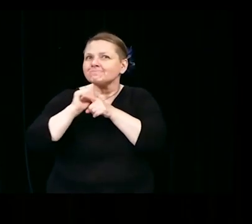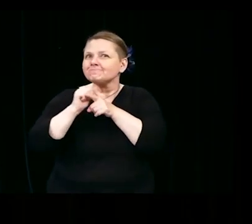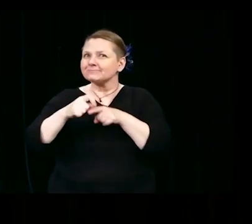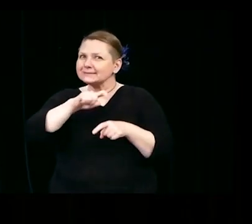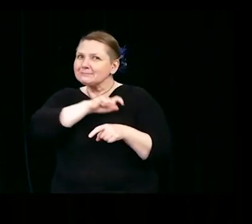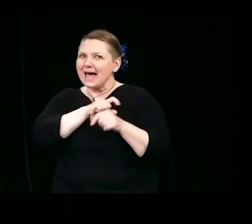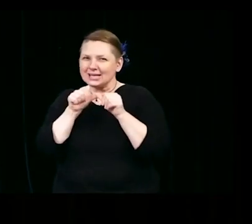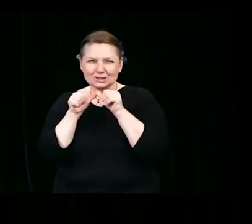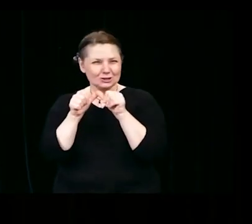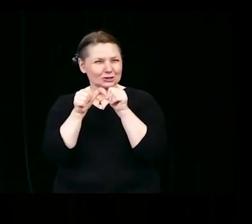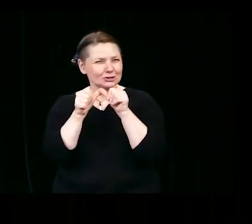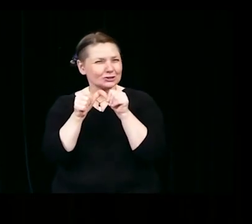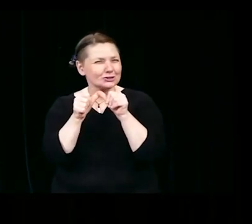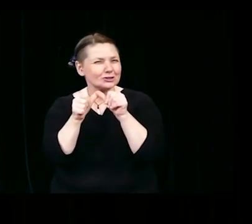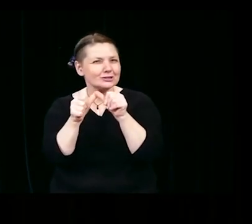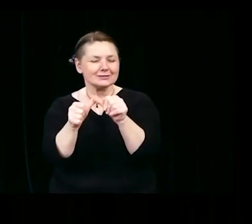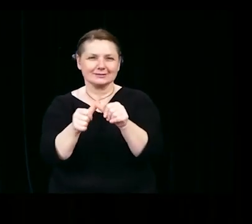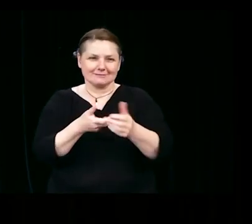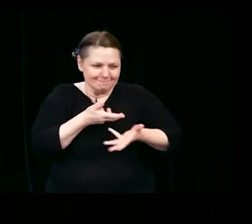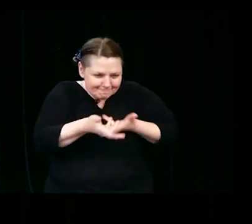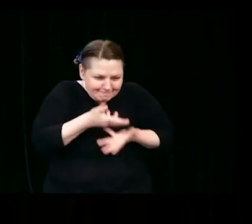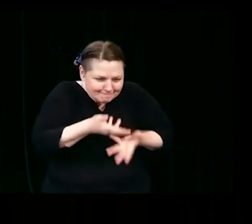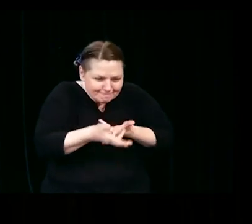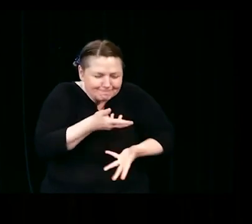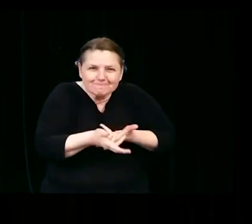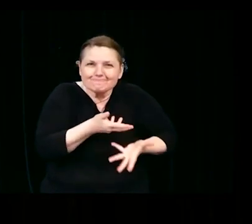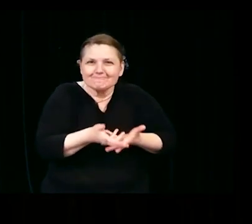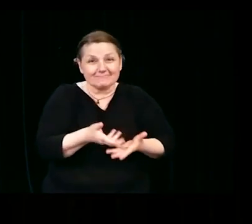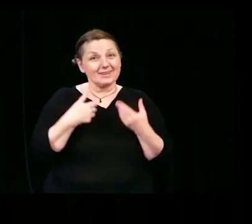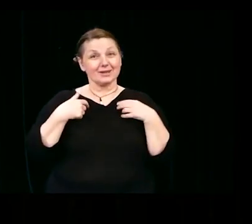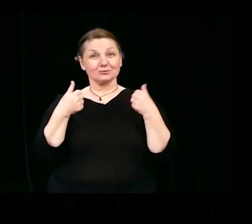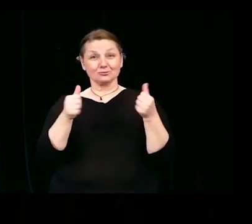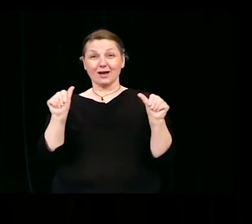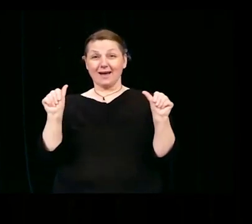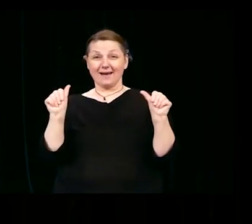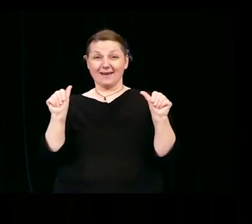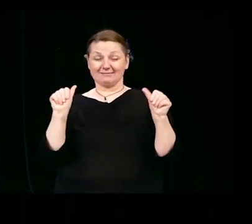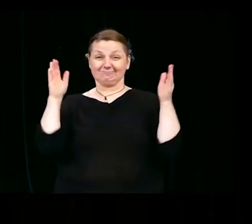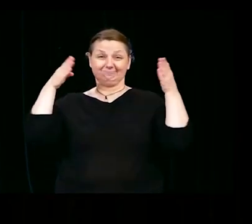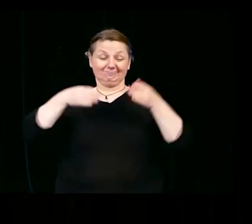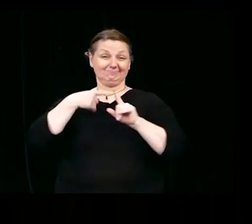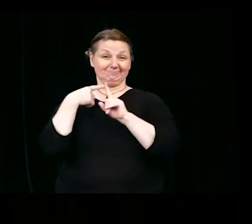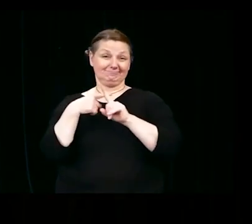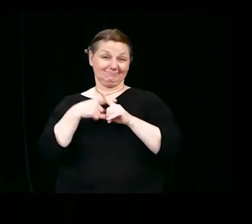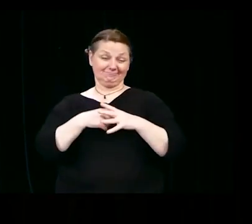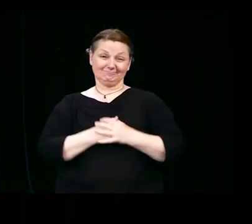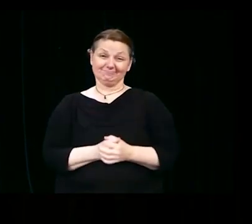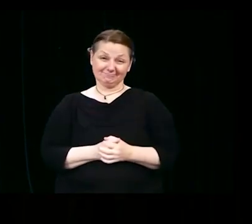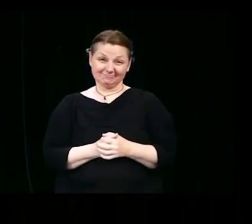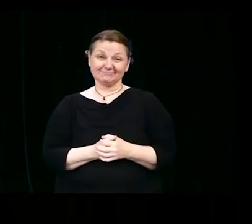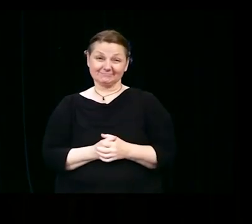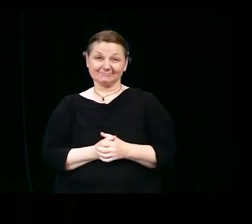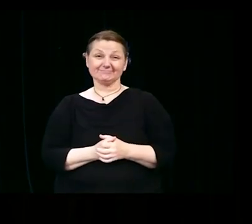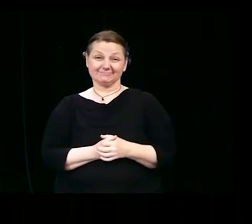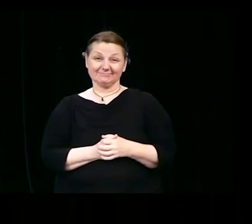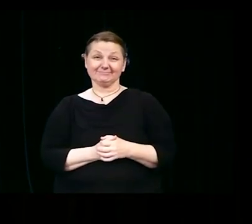No fue fácil, pero tener más tiempo con ella fue muy especial para mi.